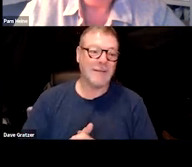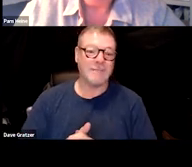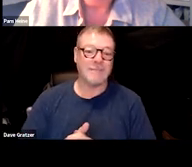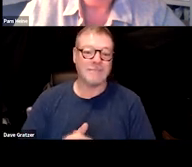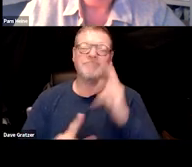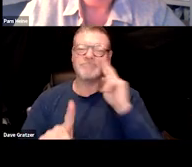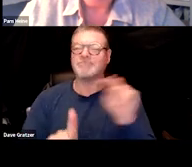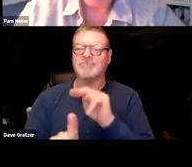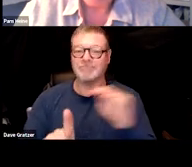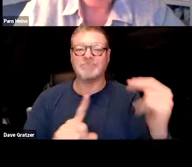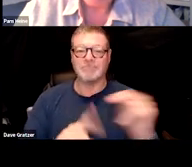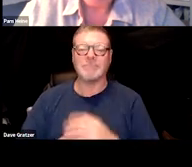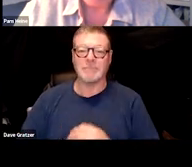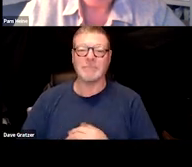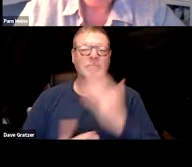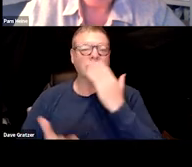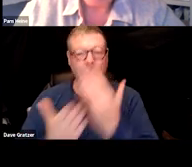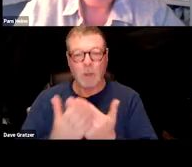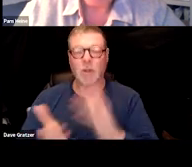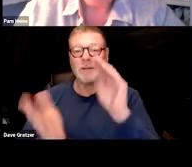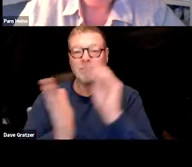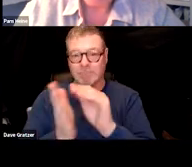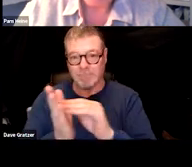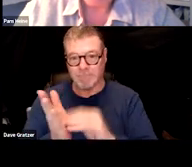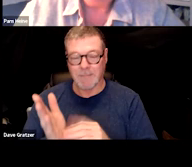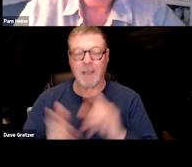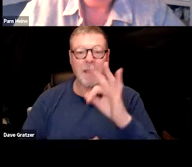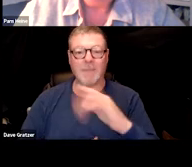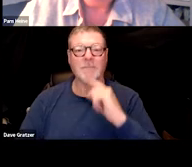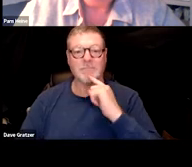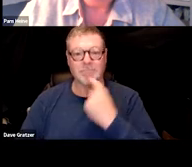I think good documentation of the acute infection